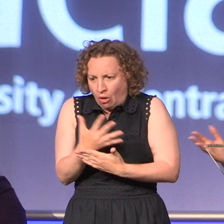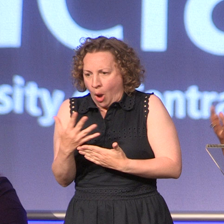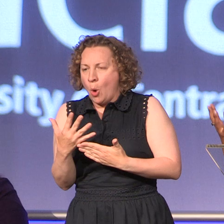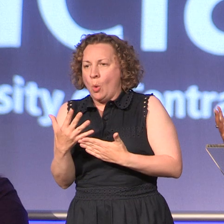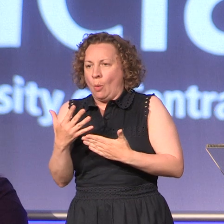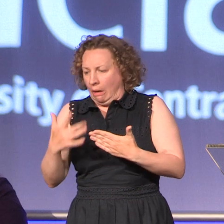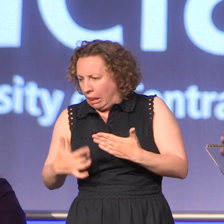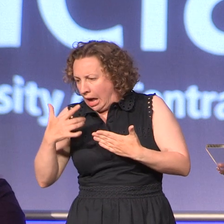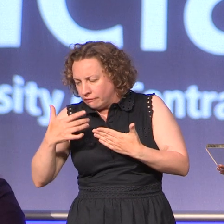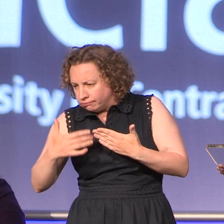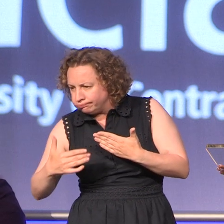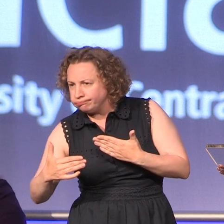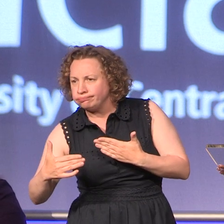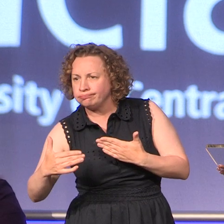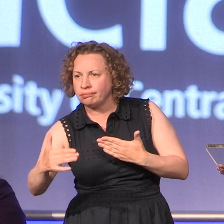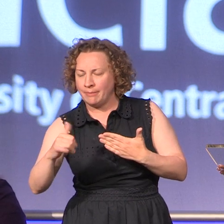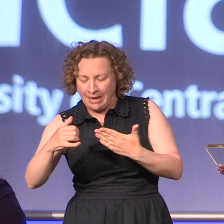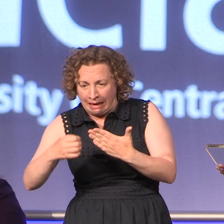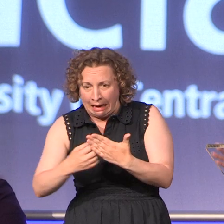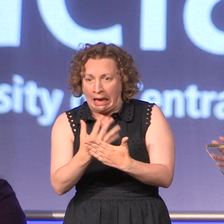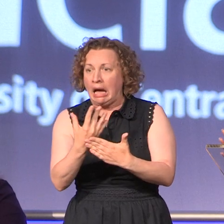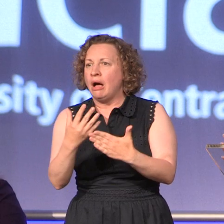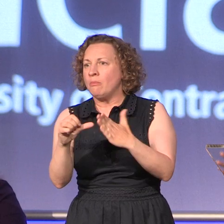things happen in life that you can't always predict but the very fact that I